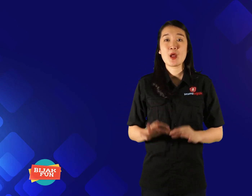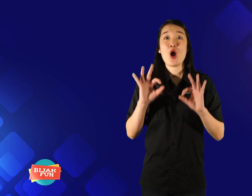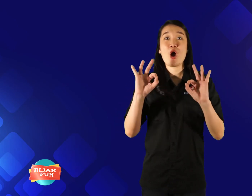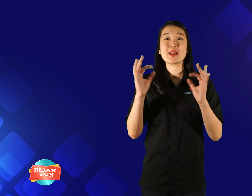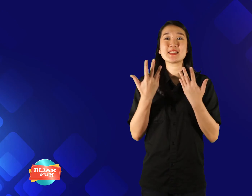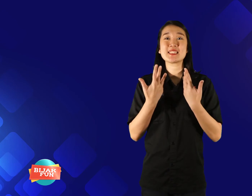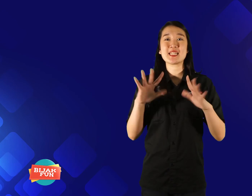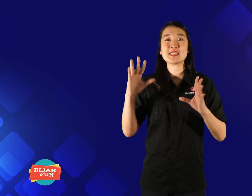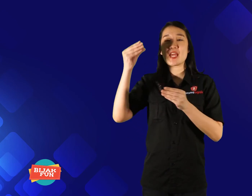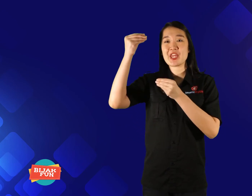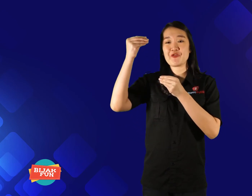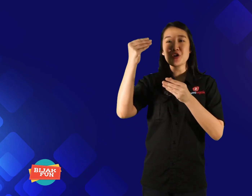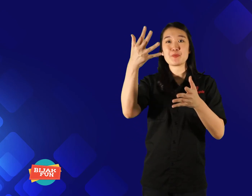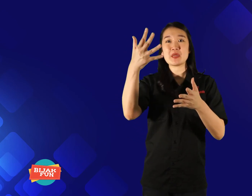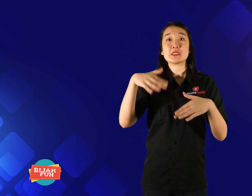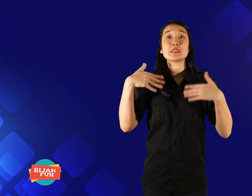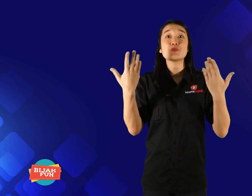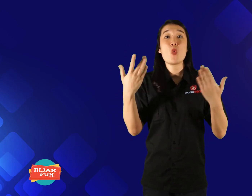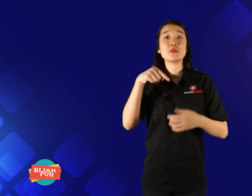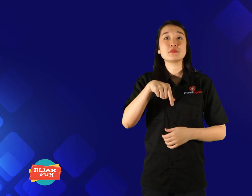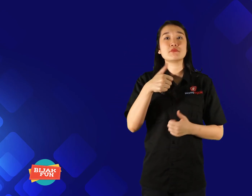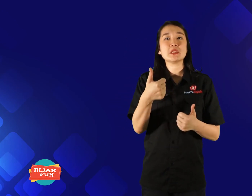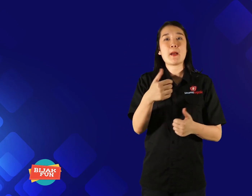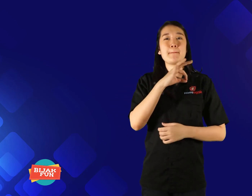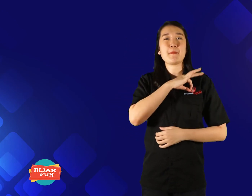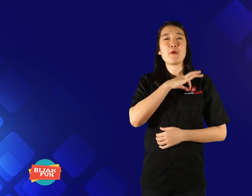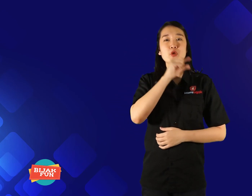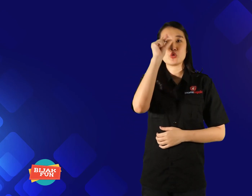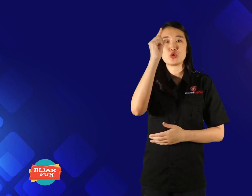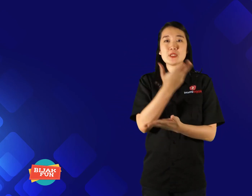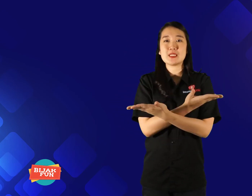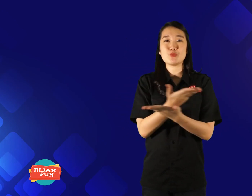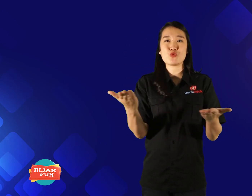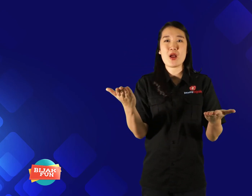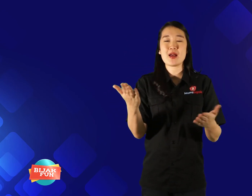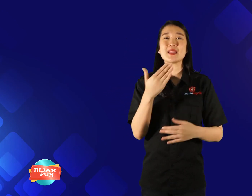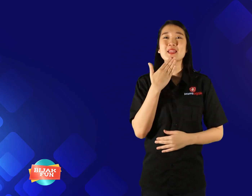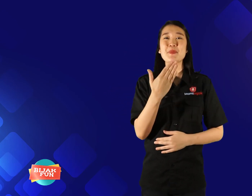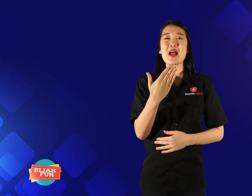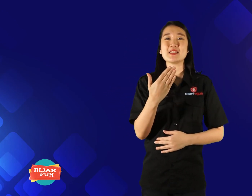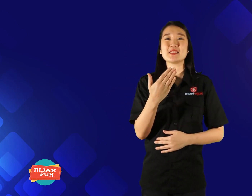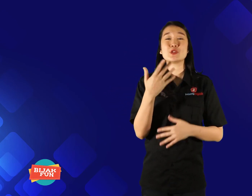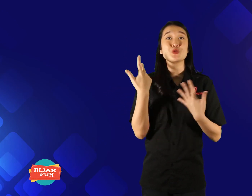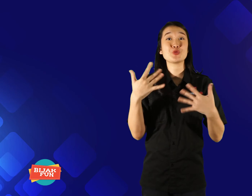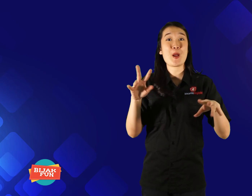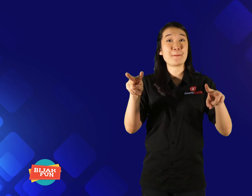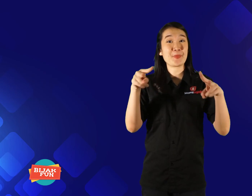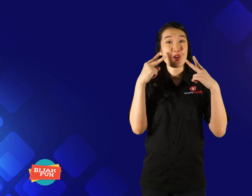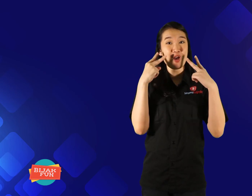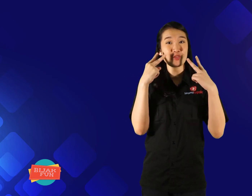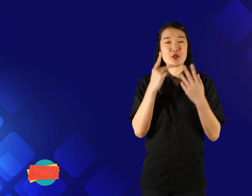Okay, that's all the information, I hope it's helpful for everyone. Thanks for watching.